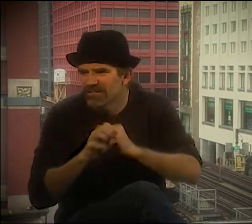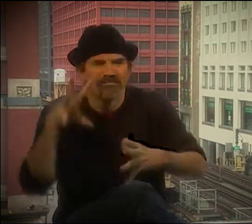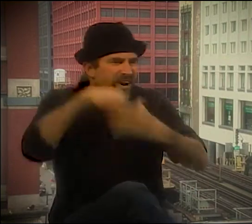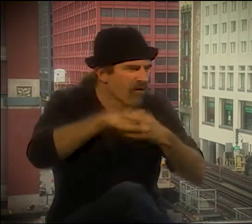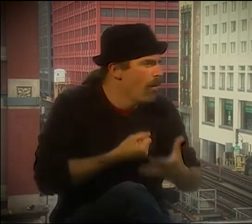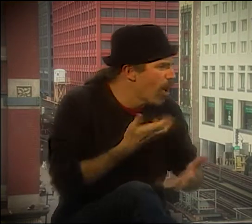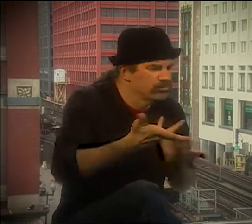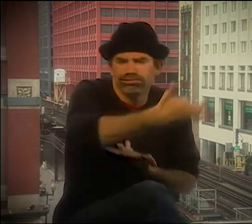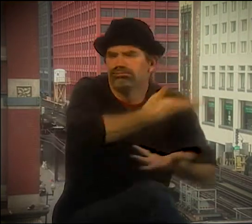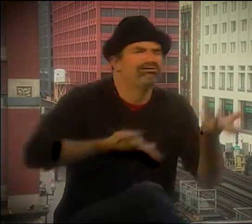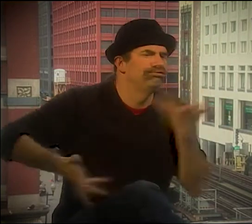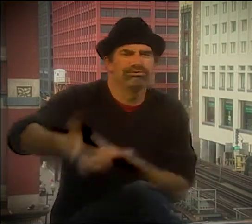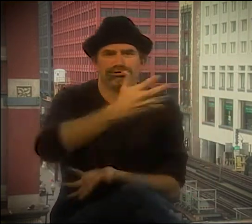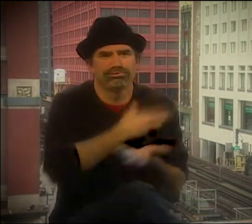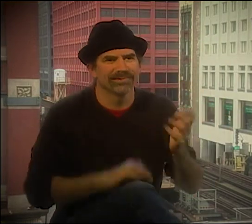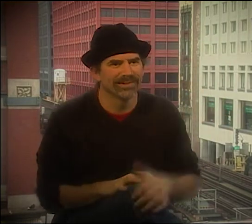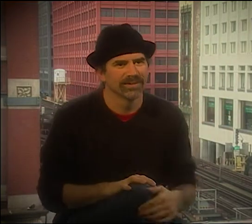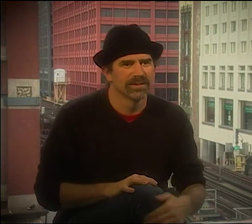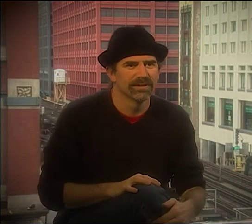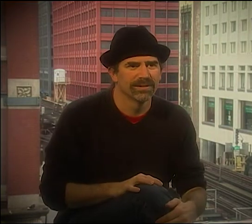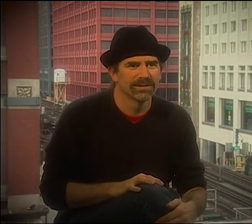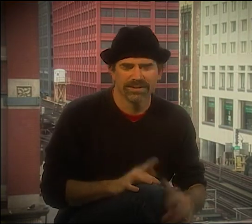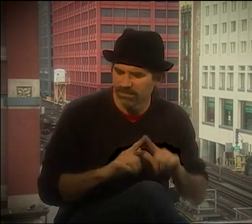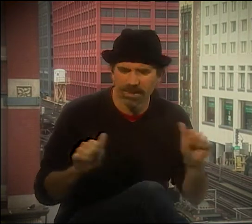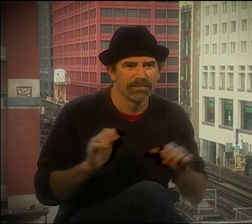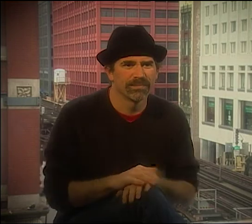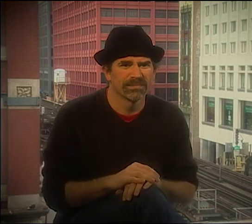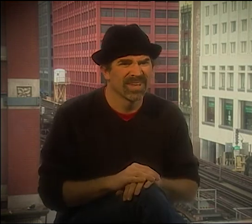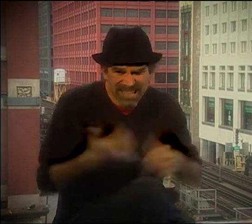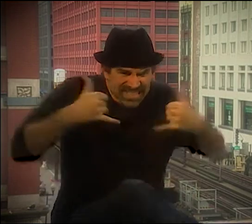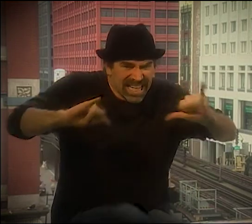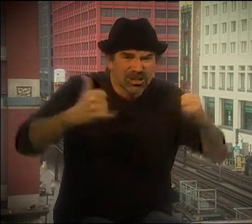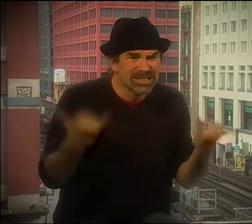THAT'S RIGHT, I WAS TAKING ART CLASSES, I WAS DOING POSTERS,